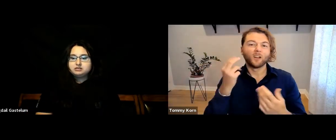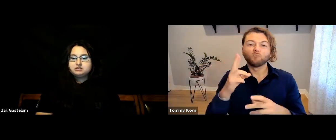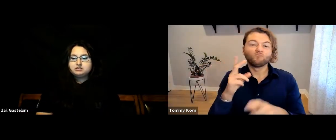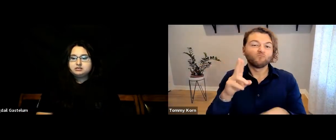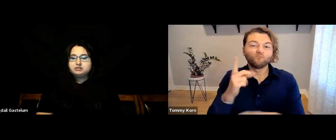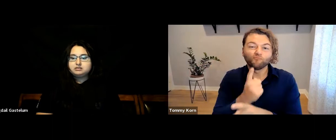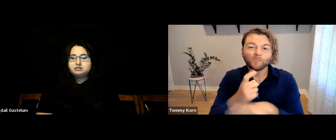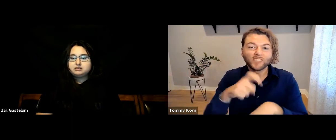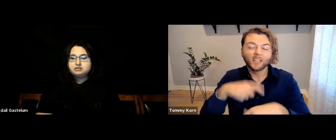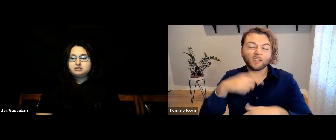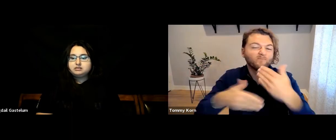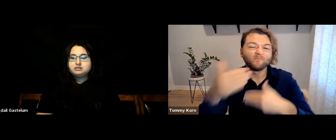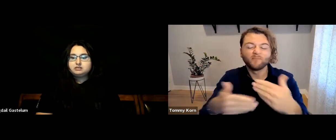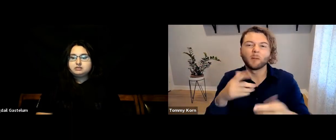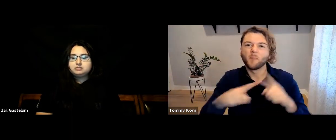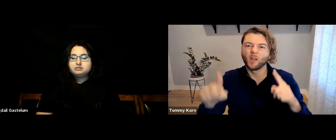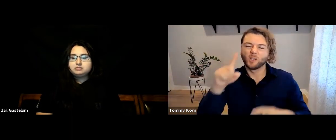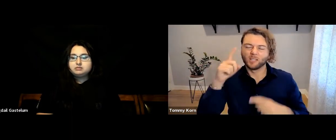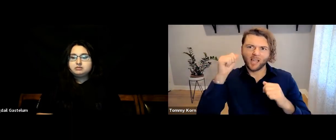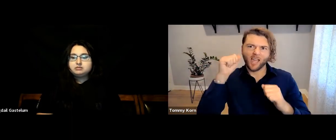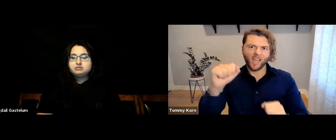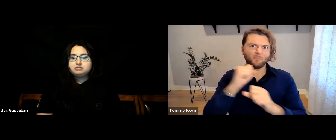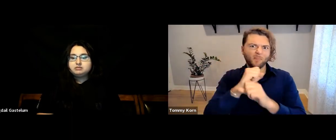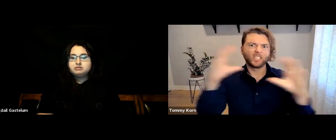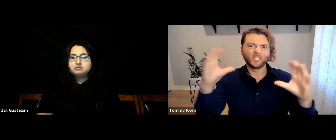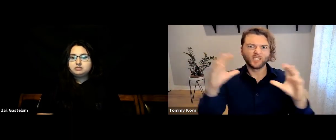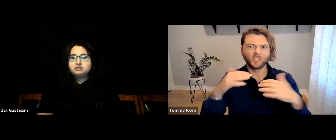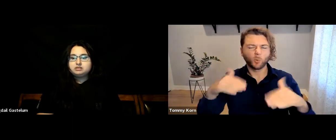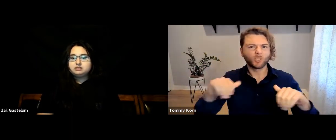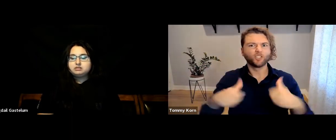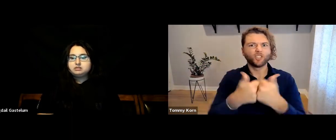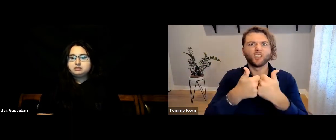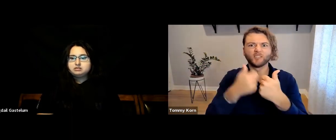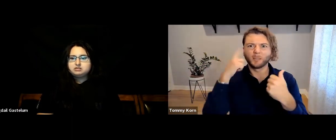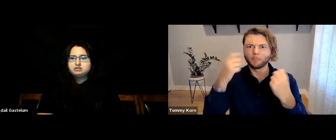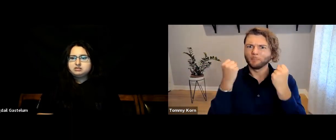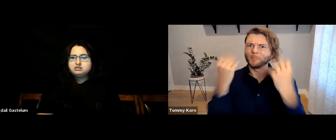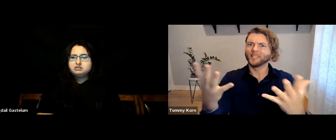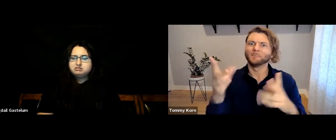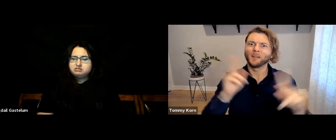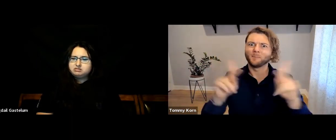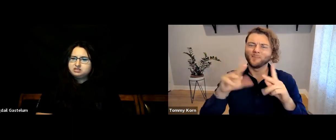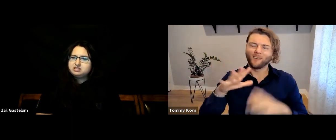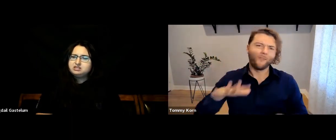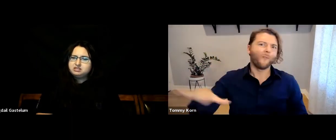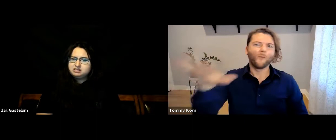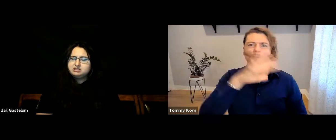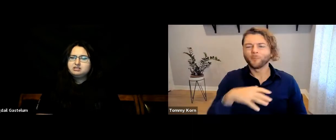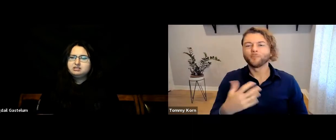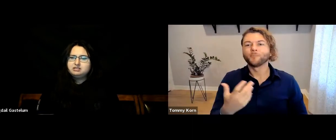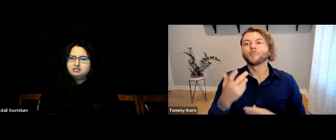or were unaffected, but everybody I know has been figuring it out as we go. I can imagine it’s been a huge challenge for many people all over.